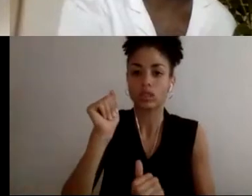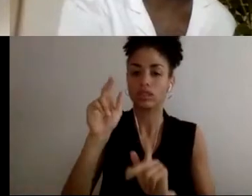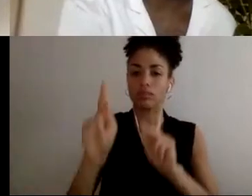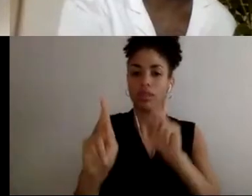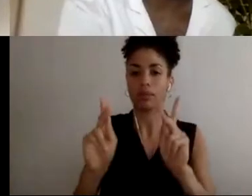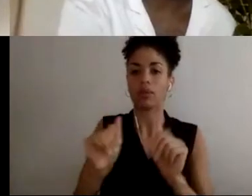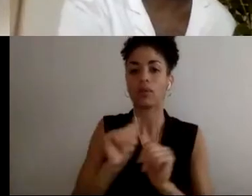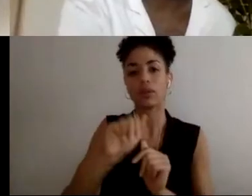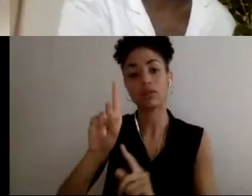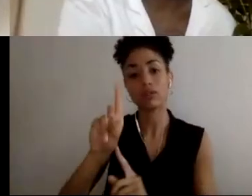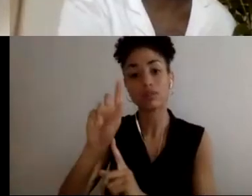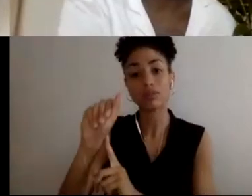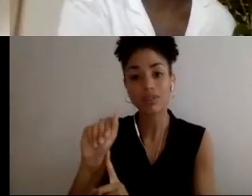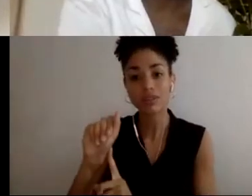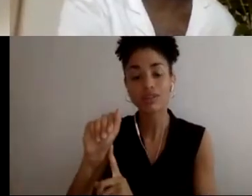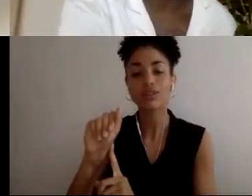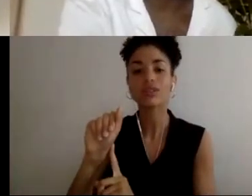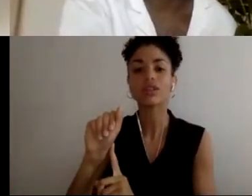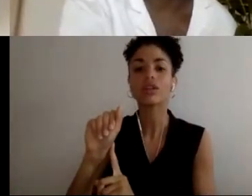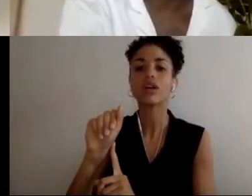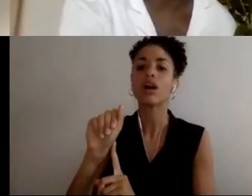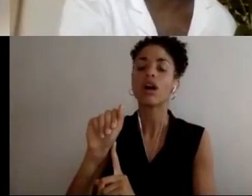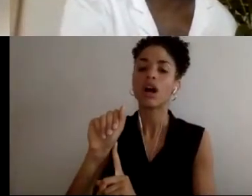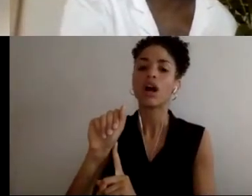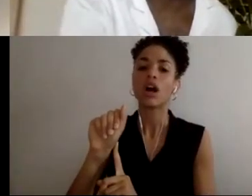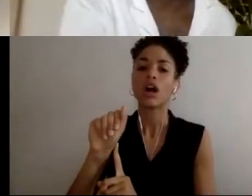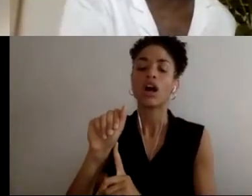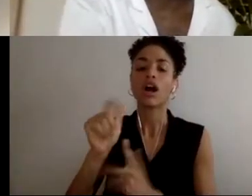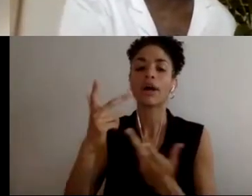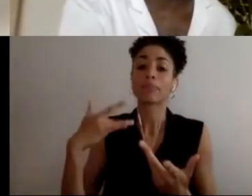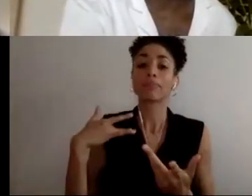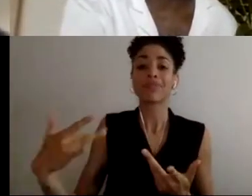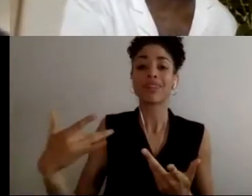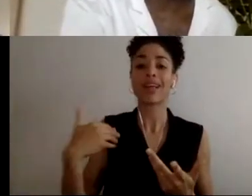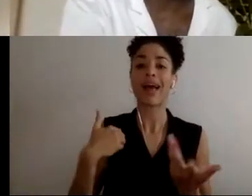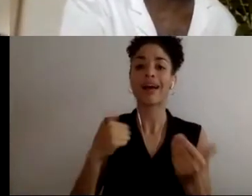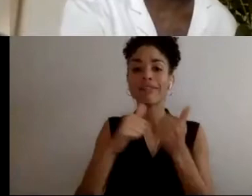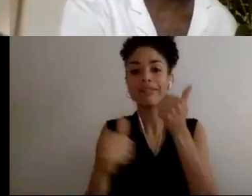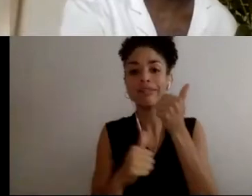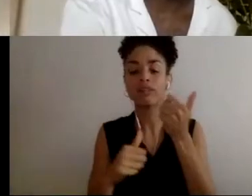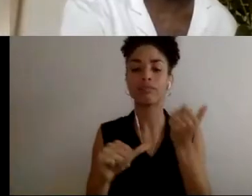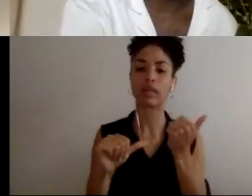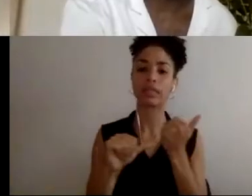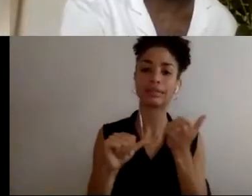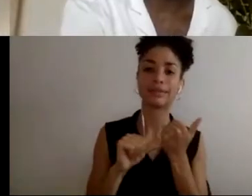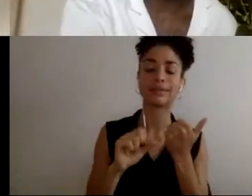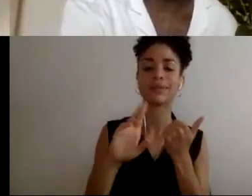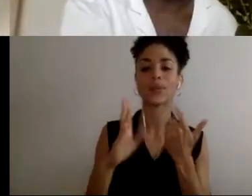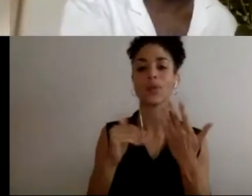disabilities are assistants and entry level, and not as